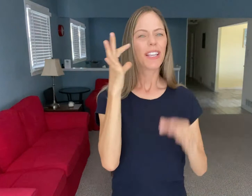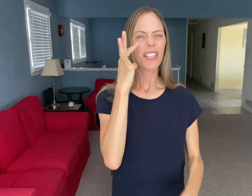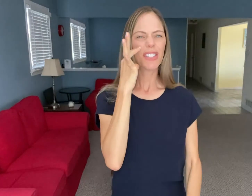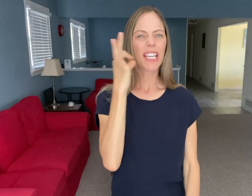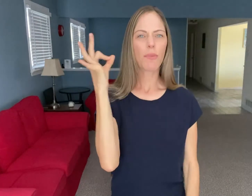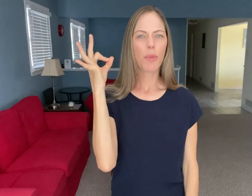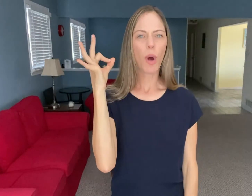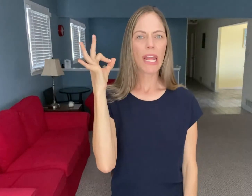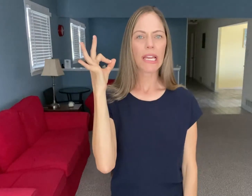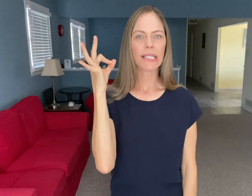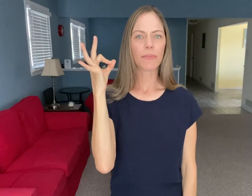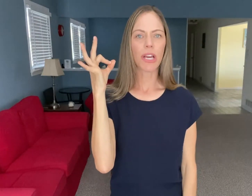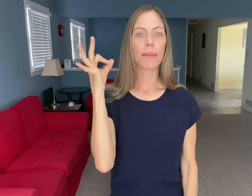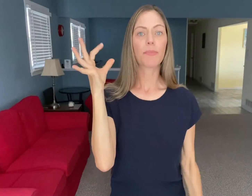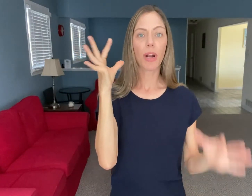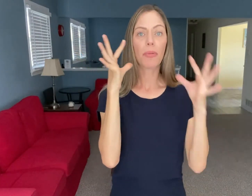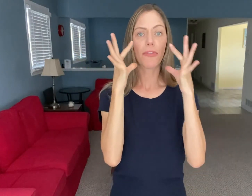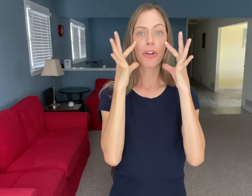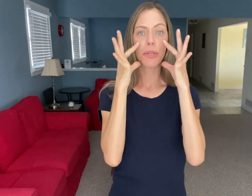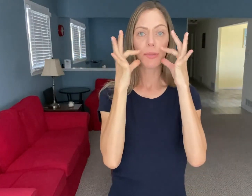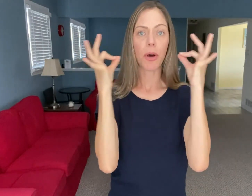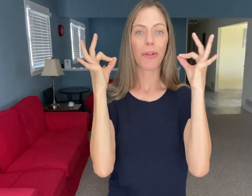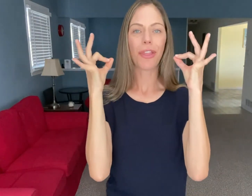You'll see it with one hand sometimes but i prefer to use both.